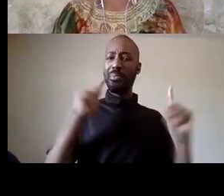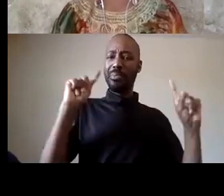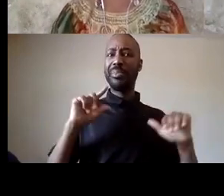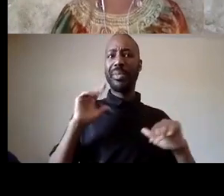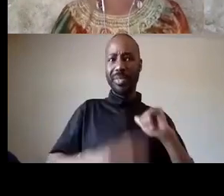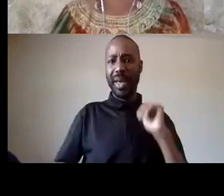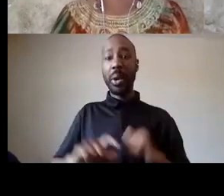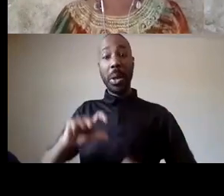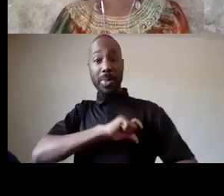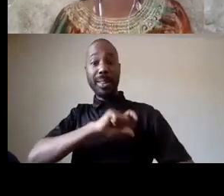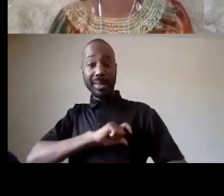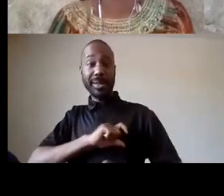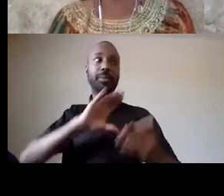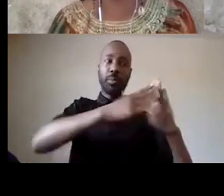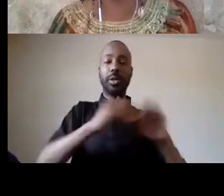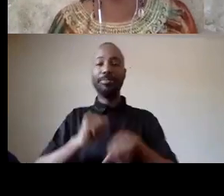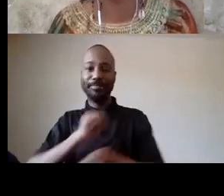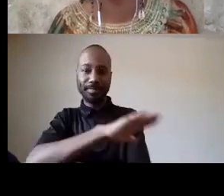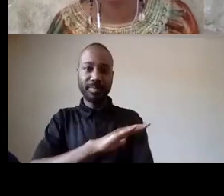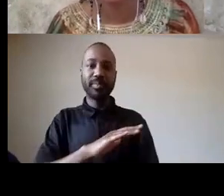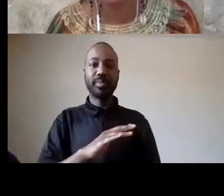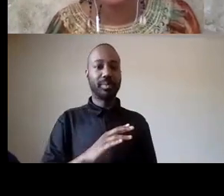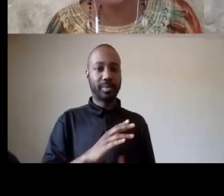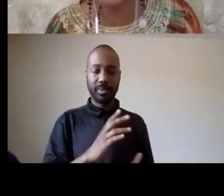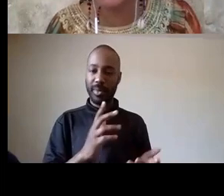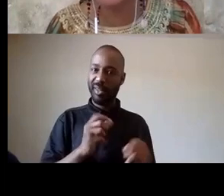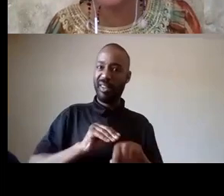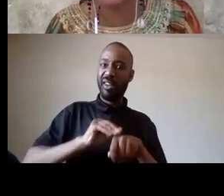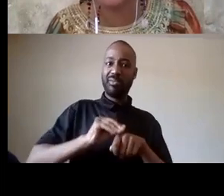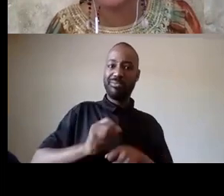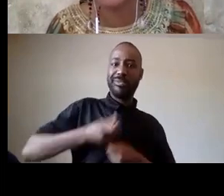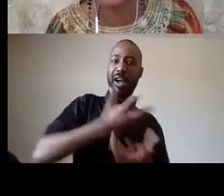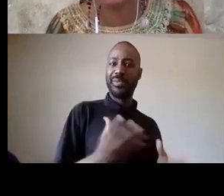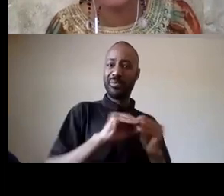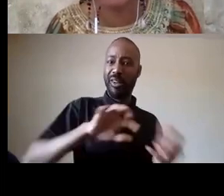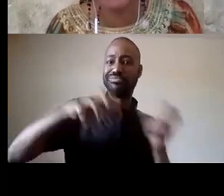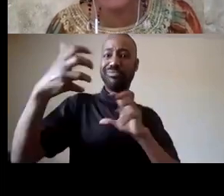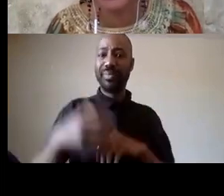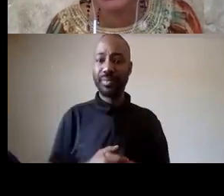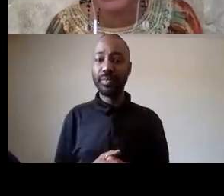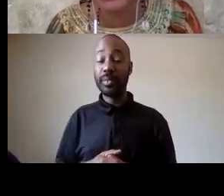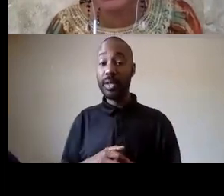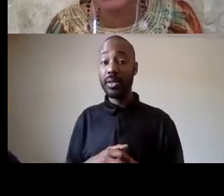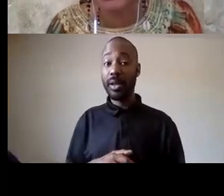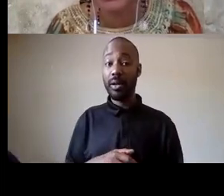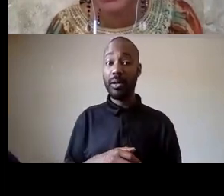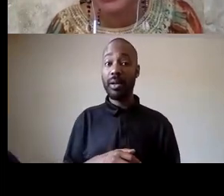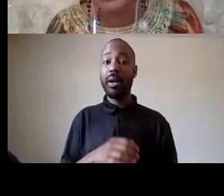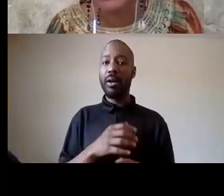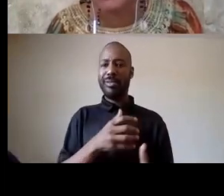badges and guns um can't we change the wording defund the police we'll speak to people as